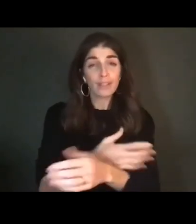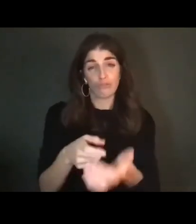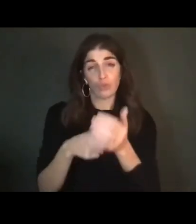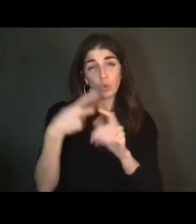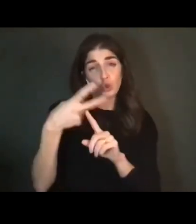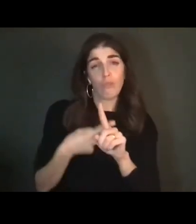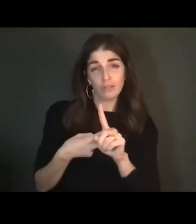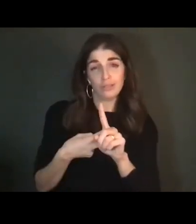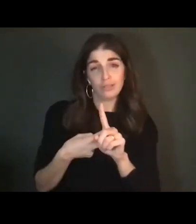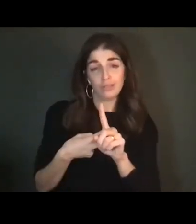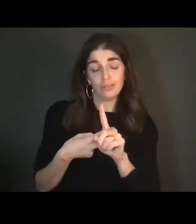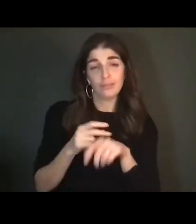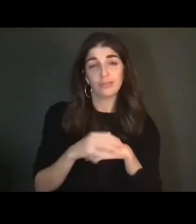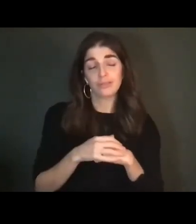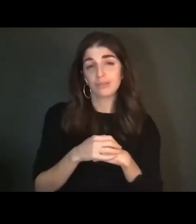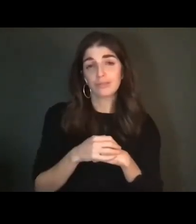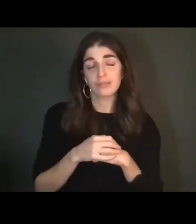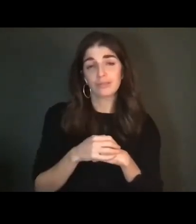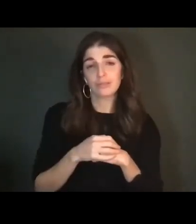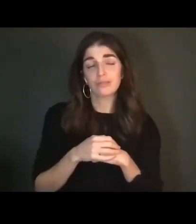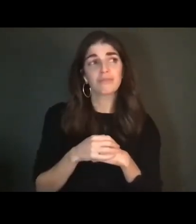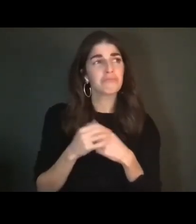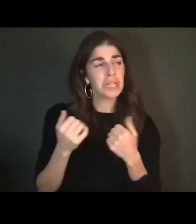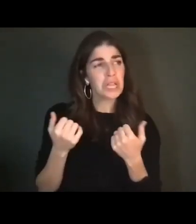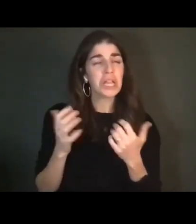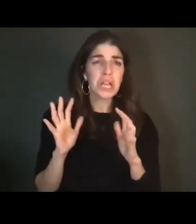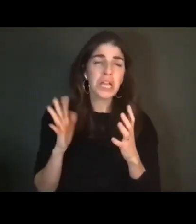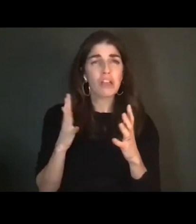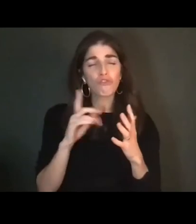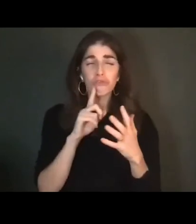And it was... everything was ready somewhere around the end of February, and it was ready